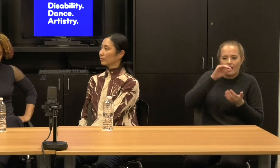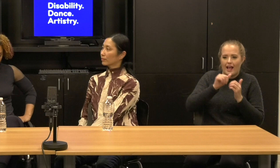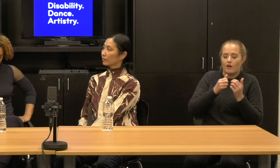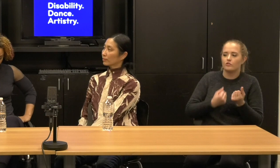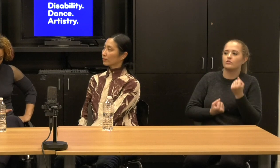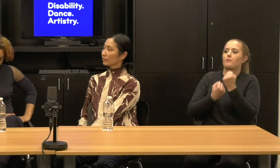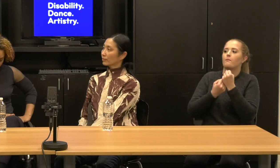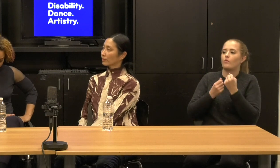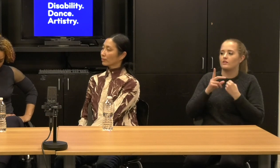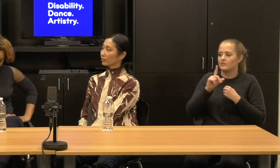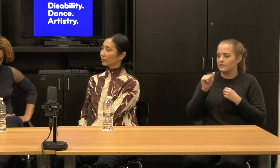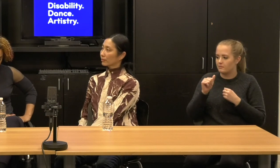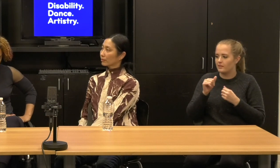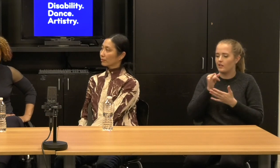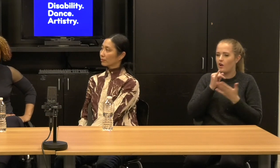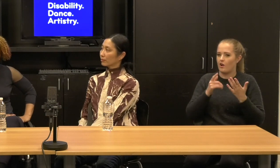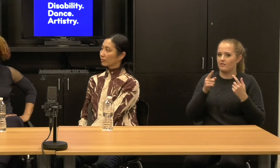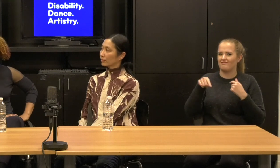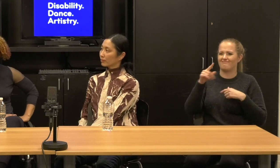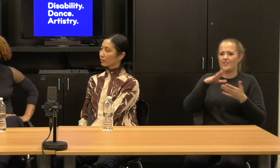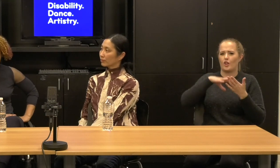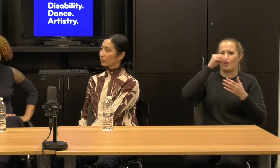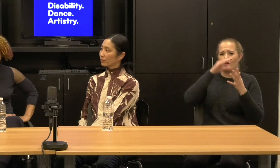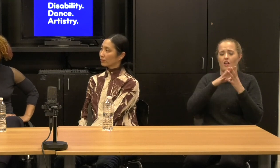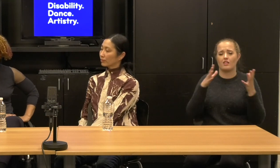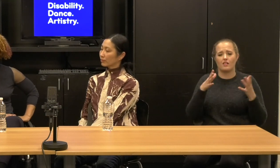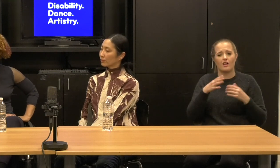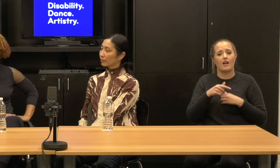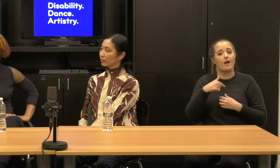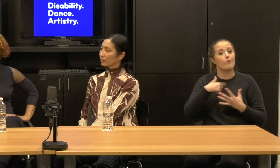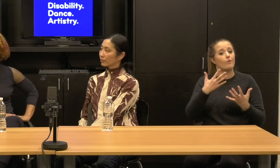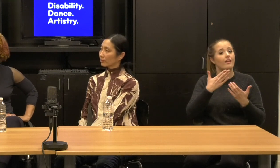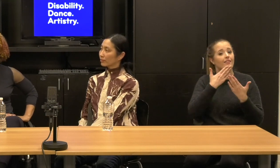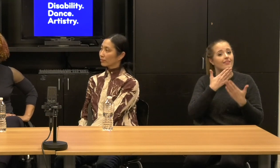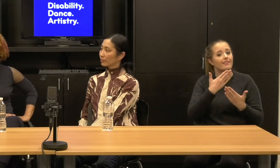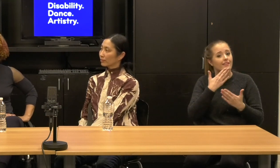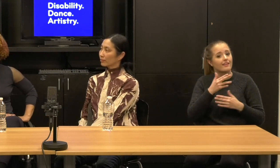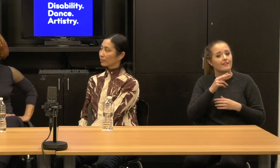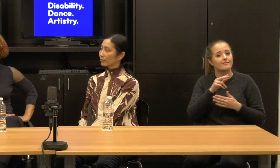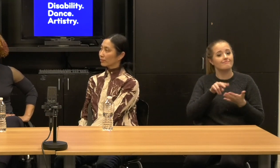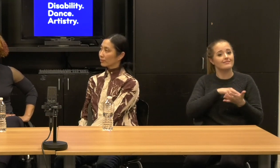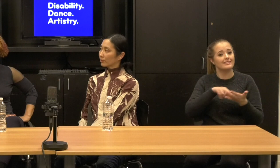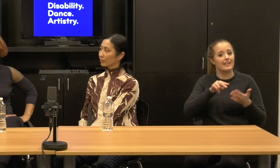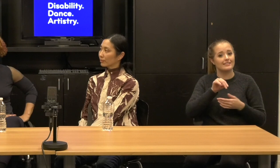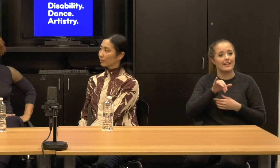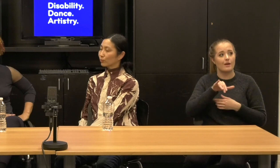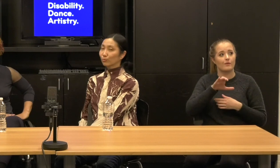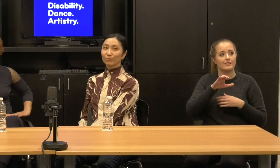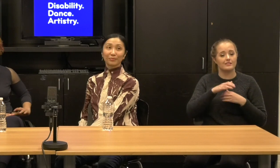So, um, I just want to say a huge, huge thanks to dance Nyc Lane Harwell is incredible leaders,